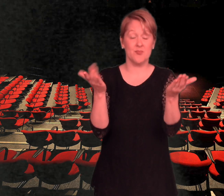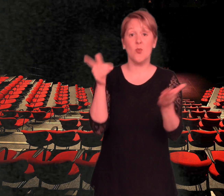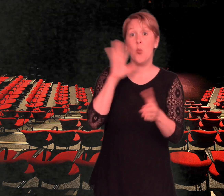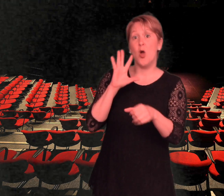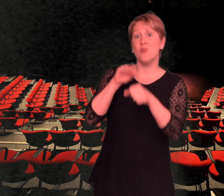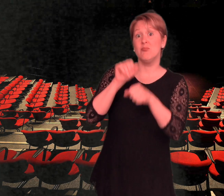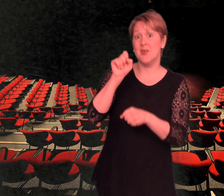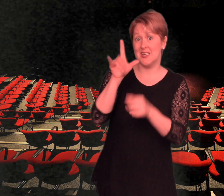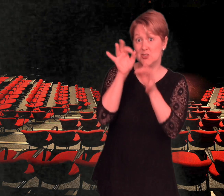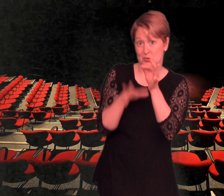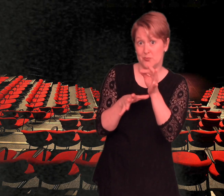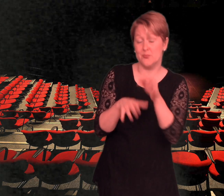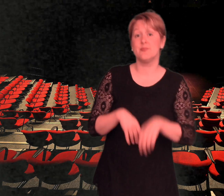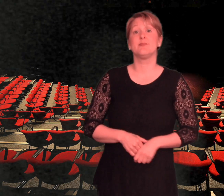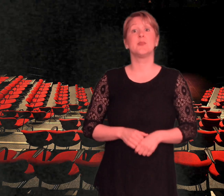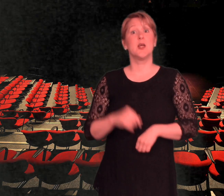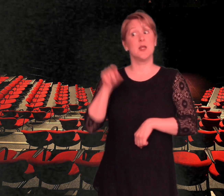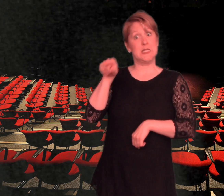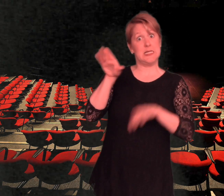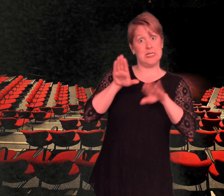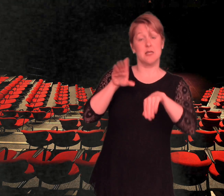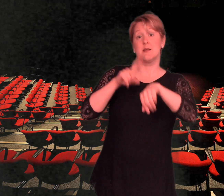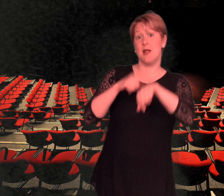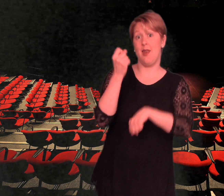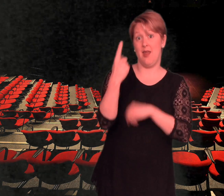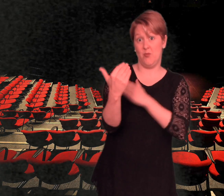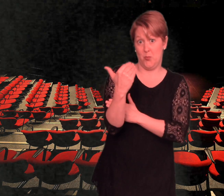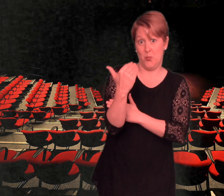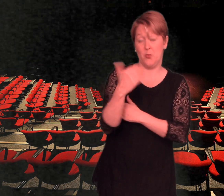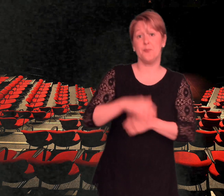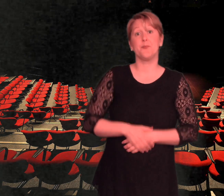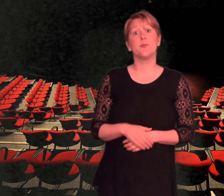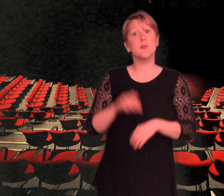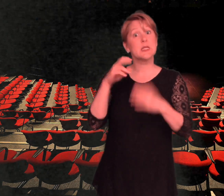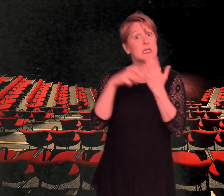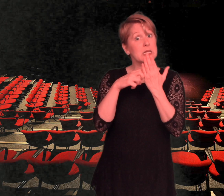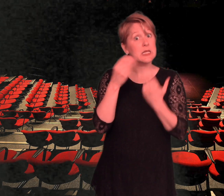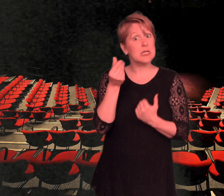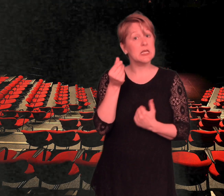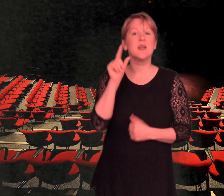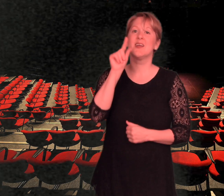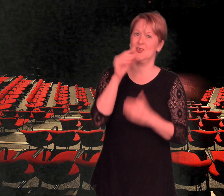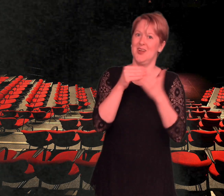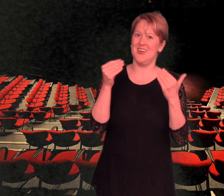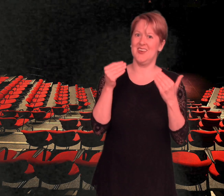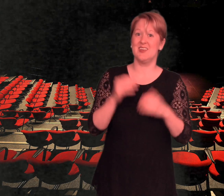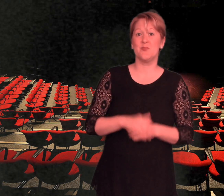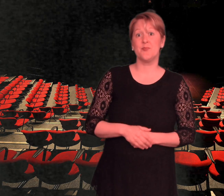There will be ASL interpreters. It is on this Sunday, at 11:00am. Ticket is $20 dollars.